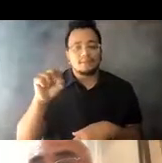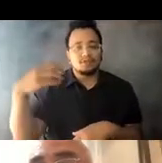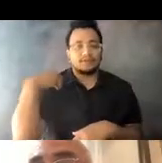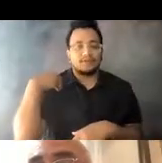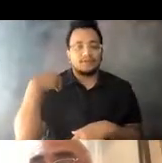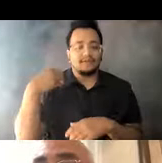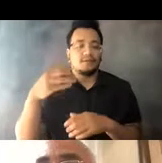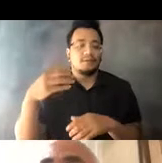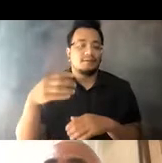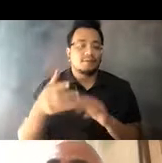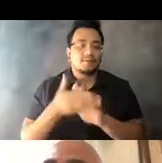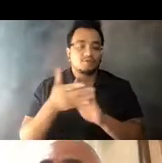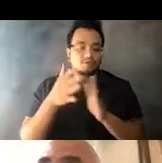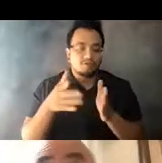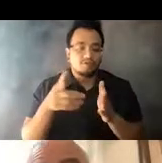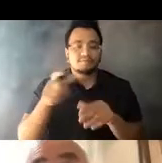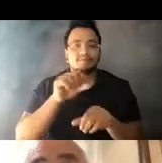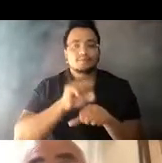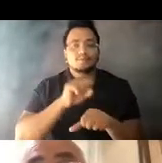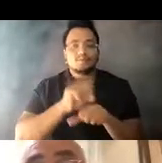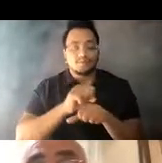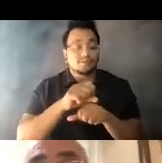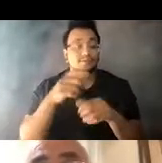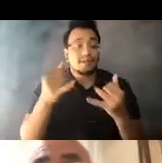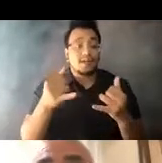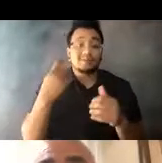director of transportation and public works. 14:34:32 Today's my last day.